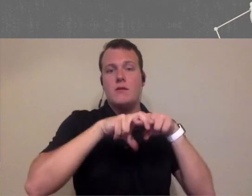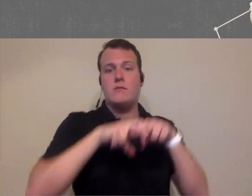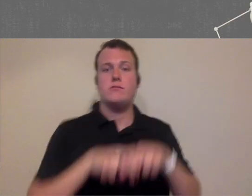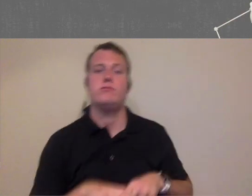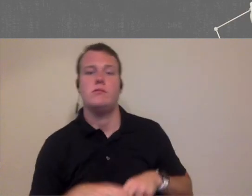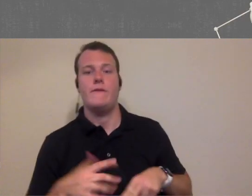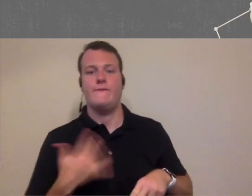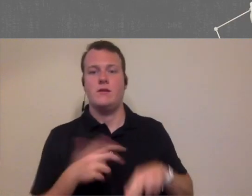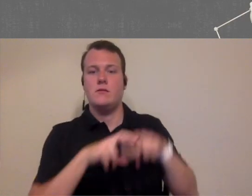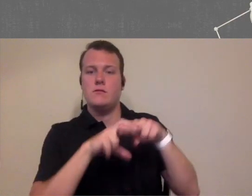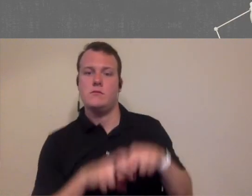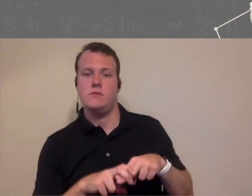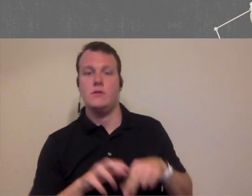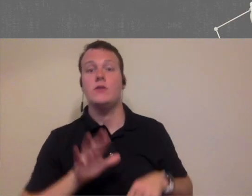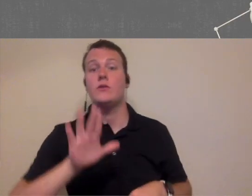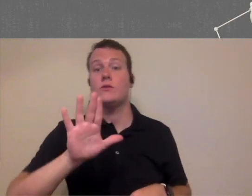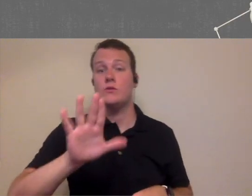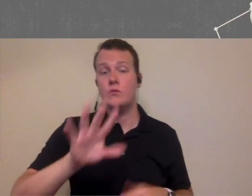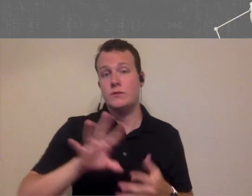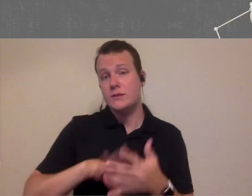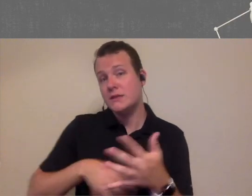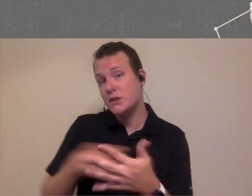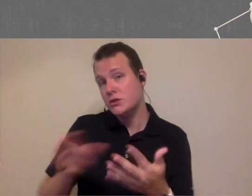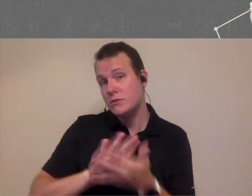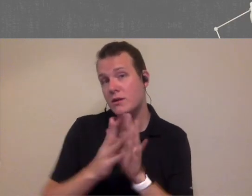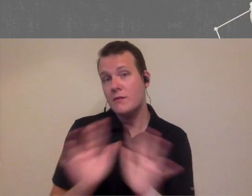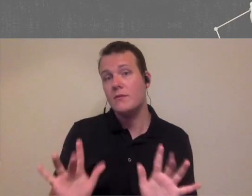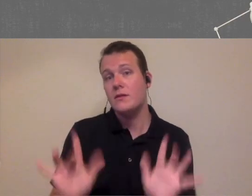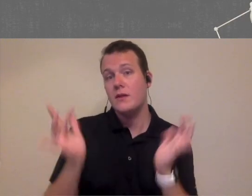right and that's where probably your schedule gets a bit lighter and then all